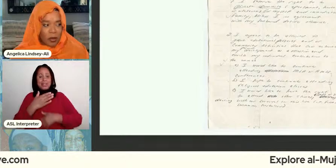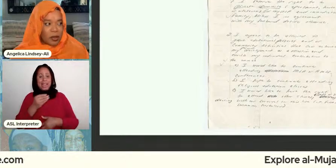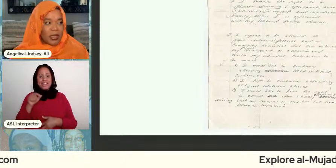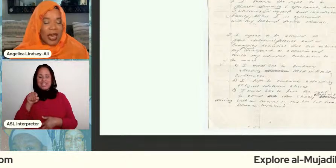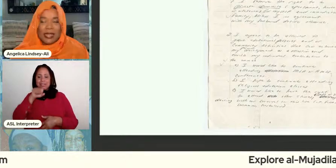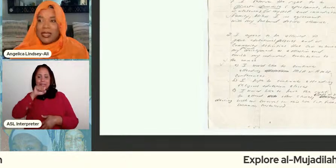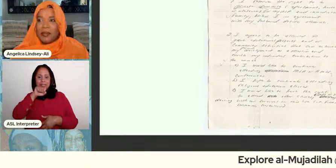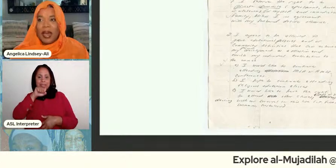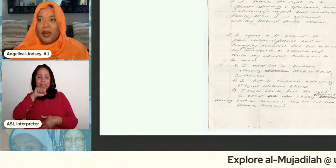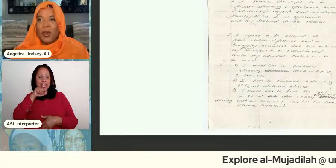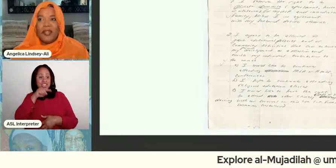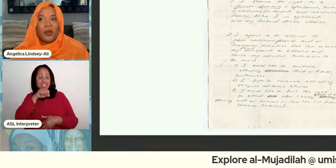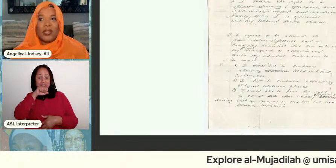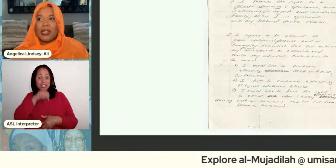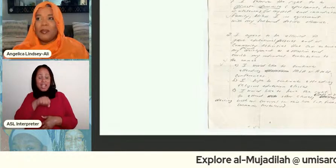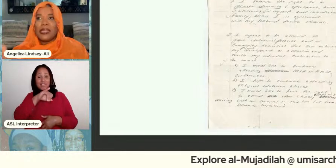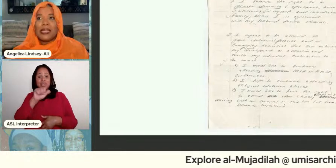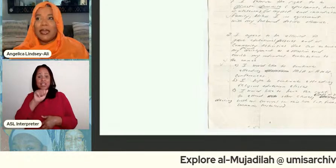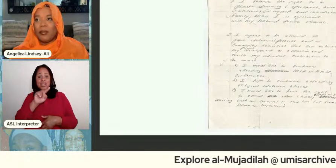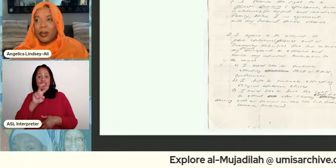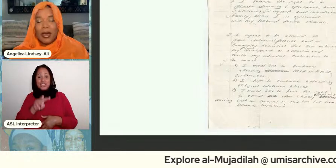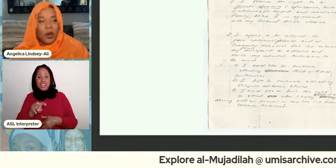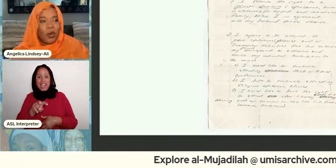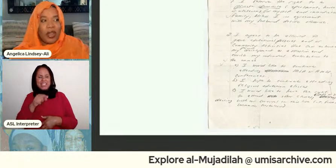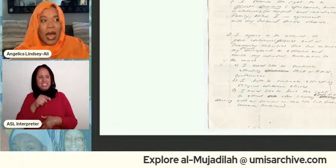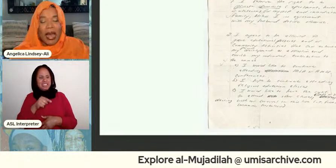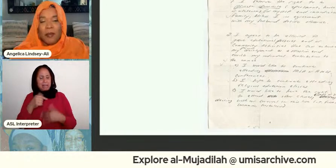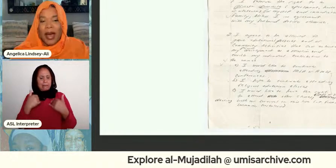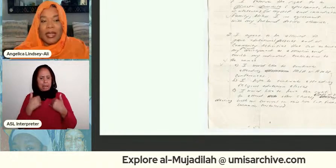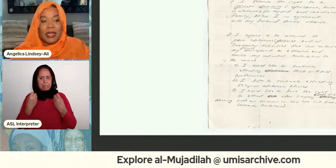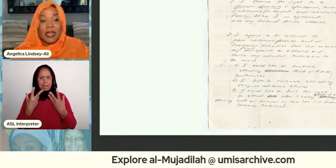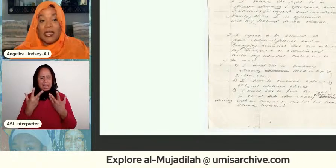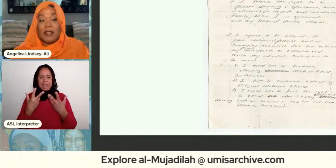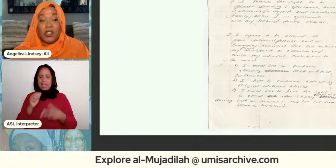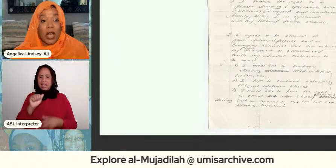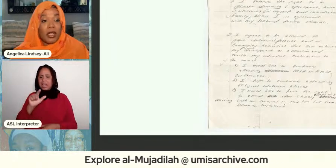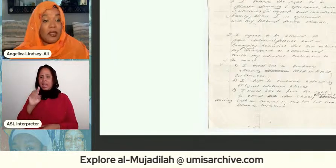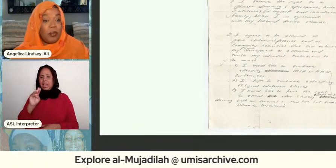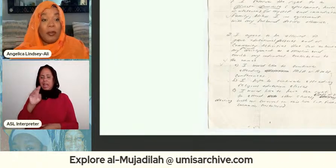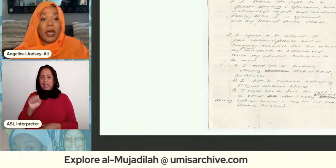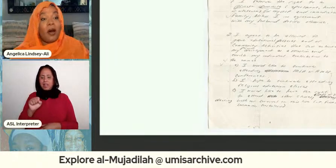albums and some kind of way there was some slip with an itemized list of charges of people that